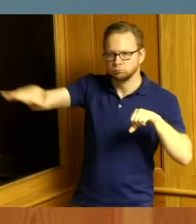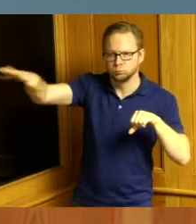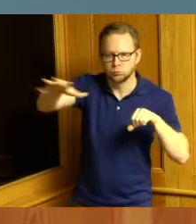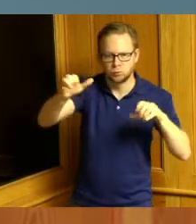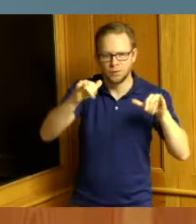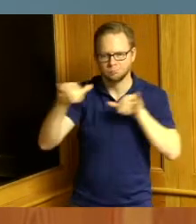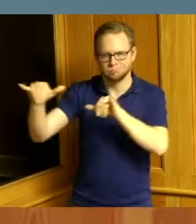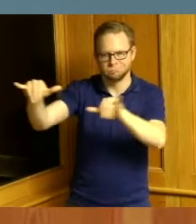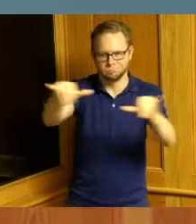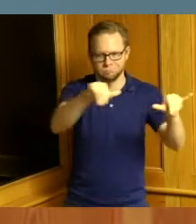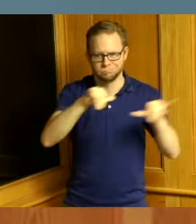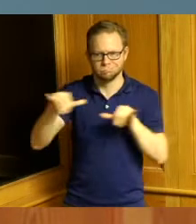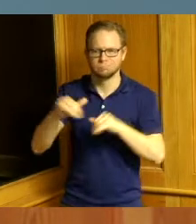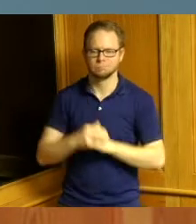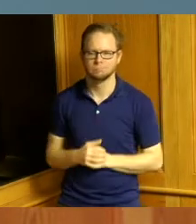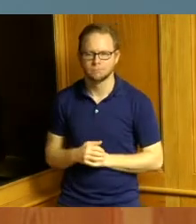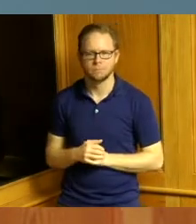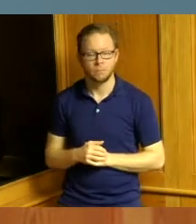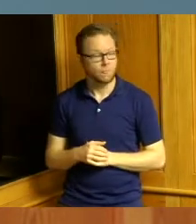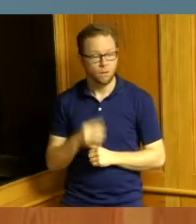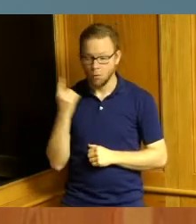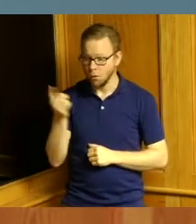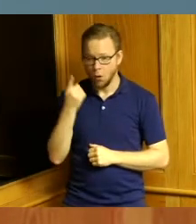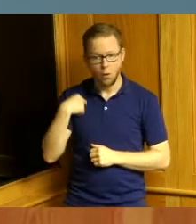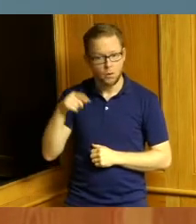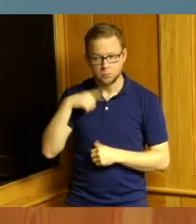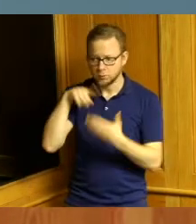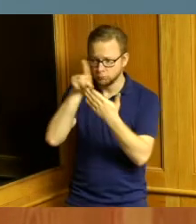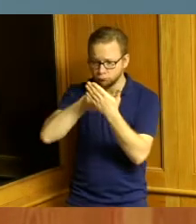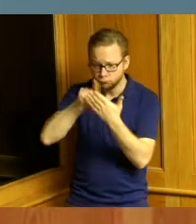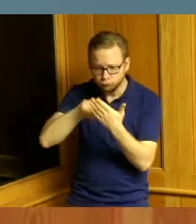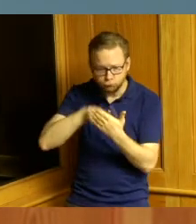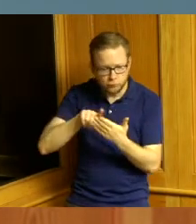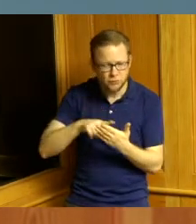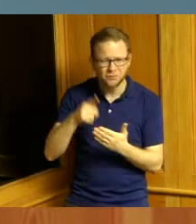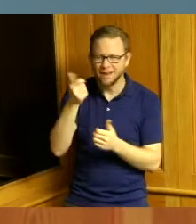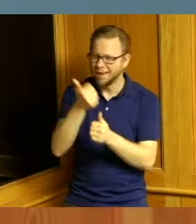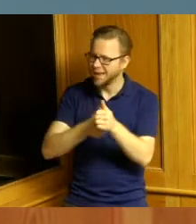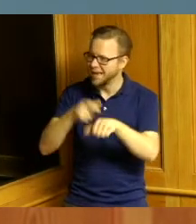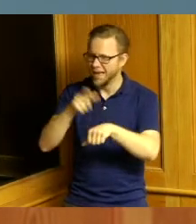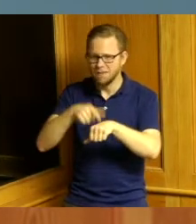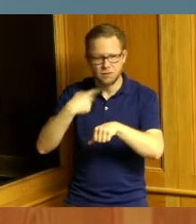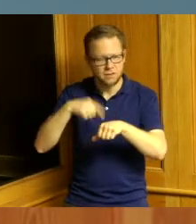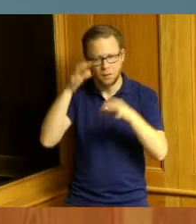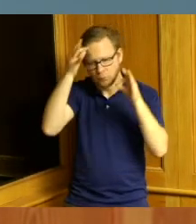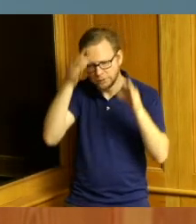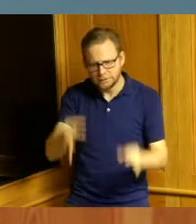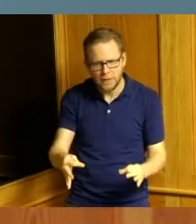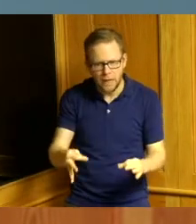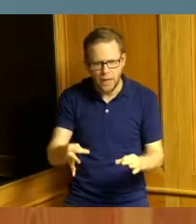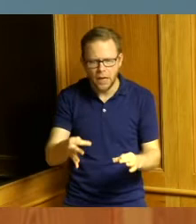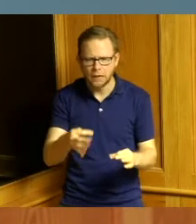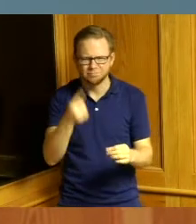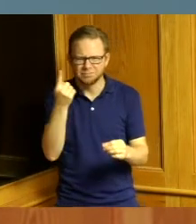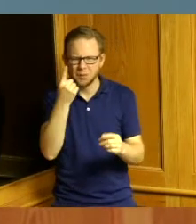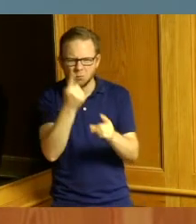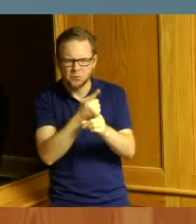be paid we always take a look at that whenever we decide on what someone should be paid and so